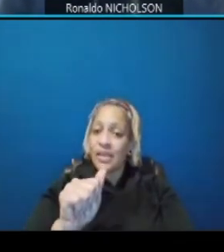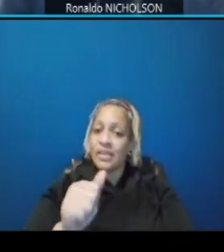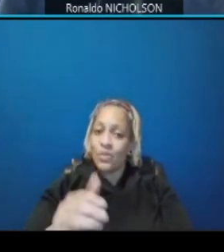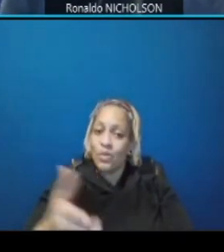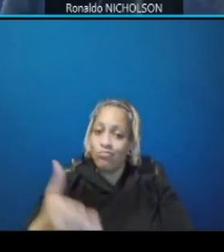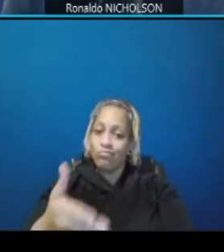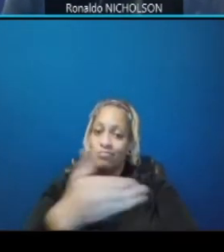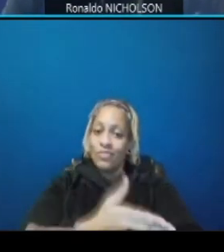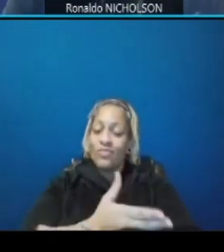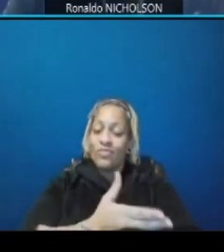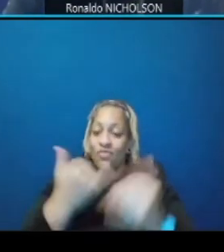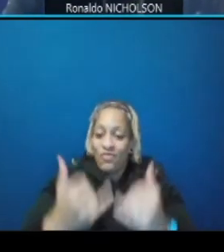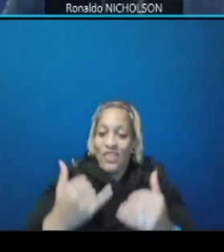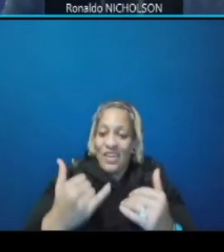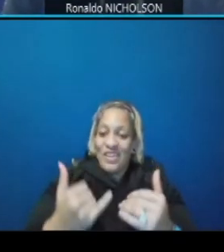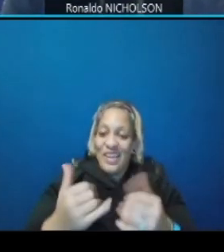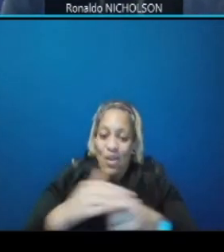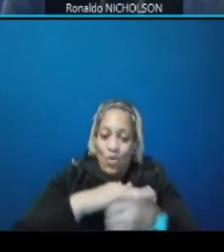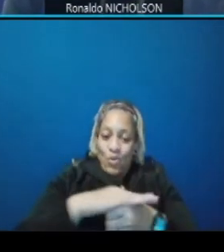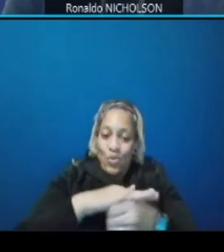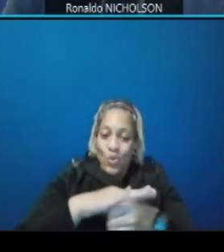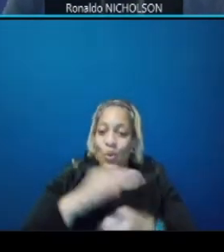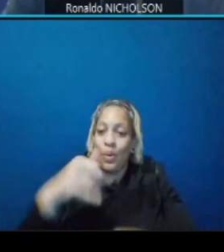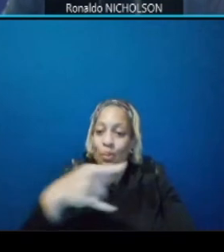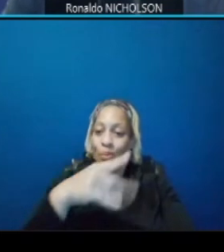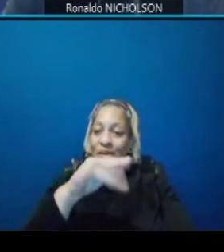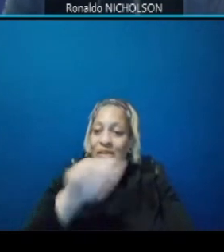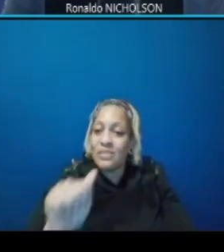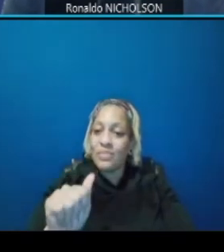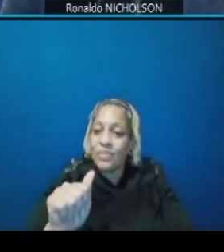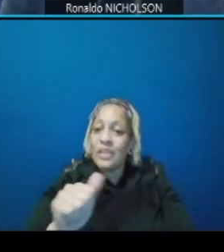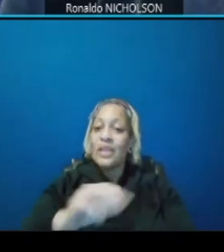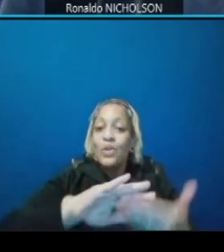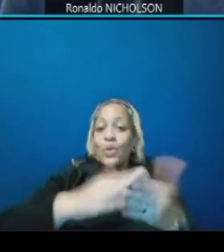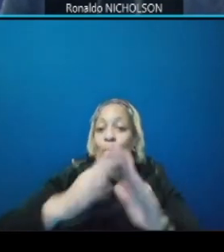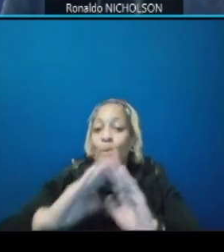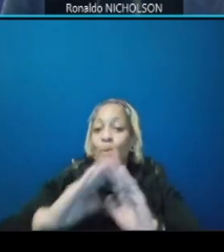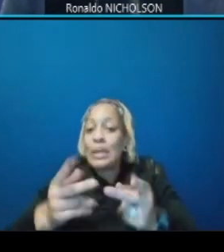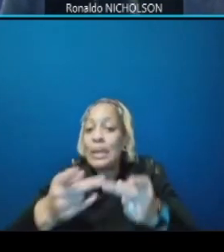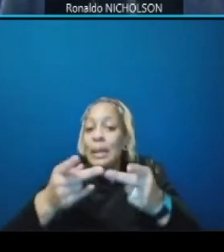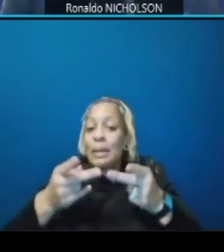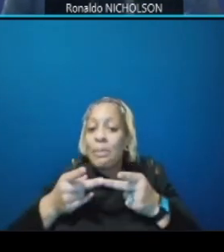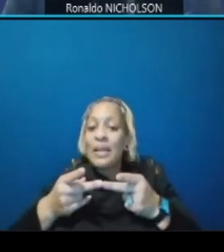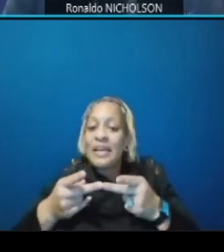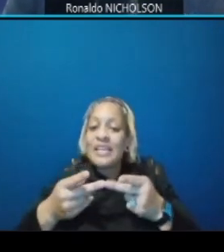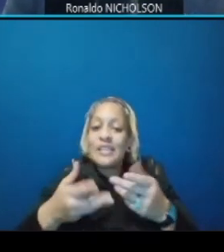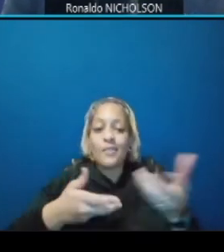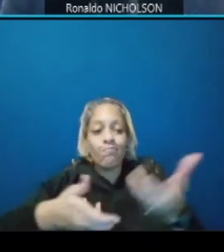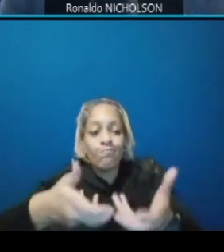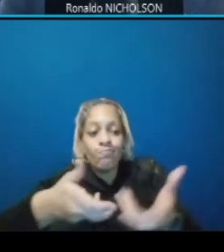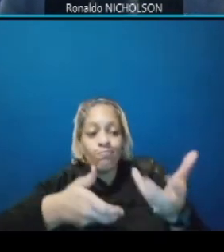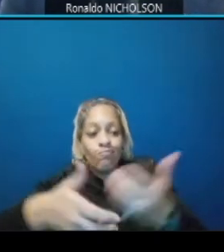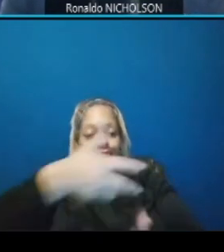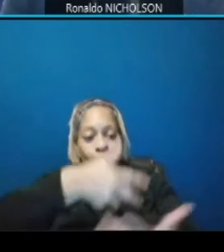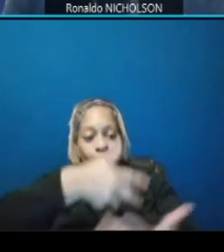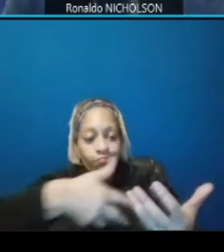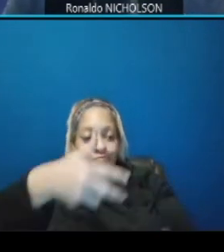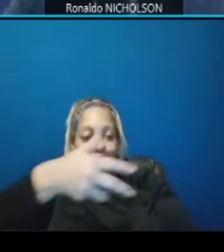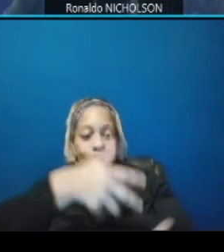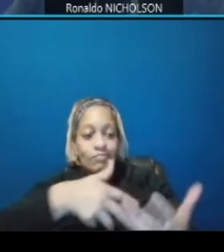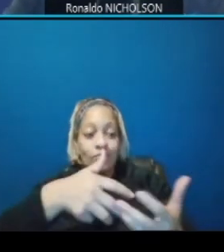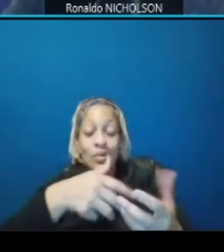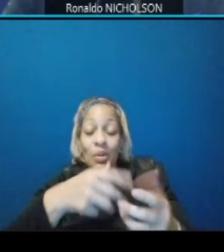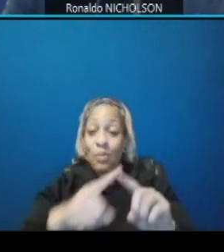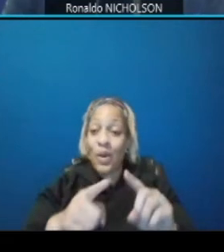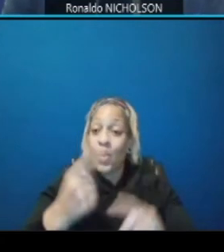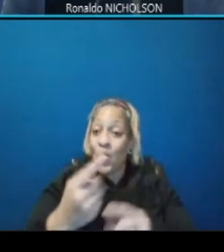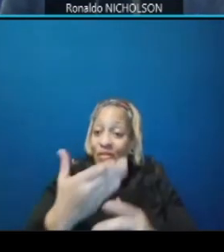and be a community place for gathering one thing to know we will have one of our substation